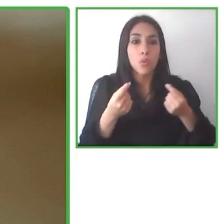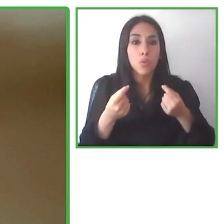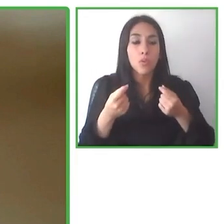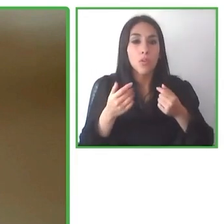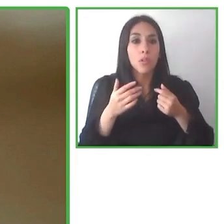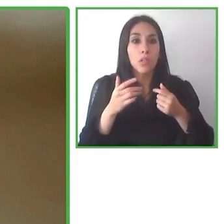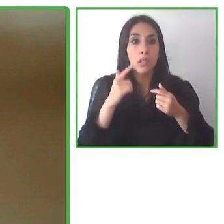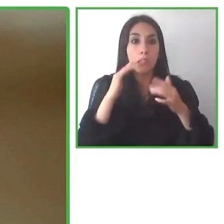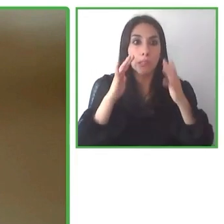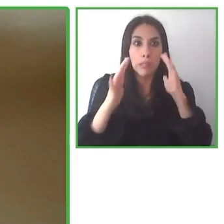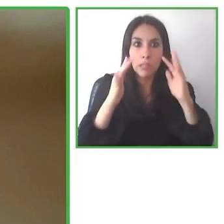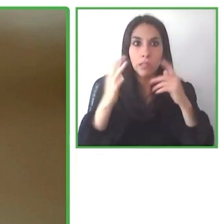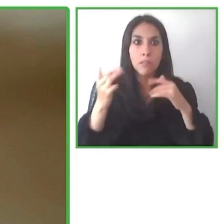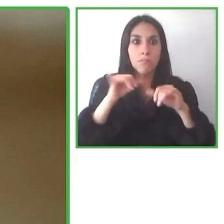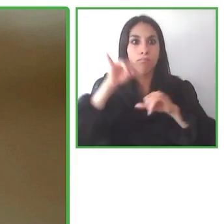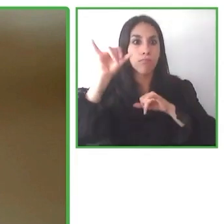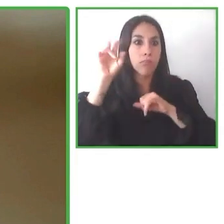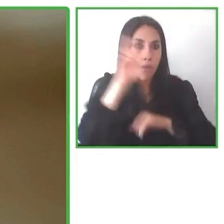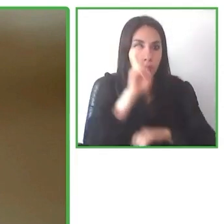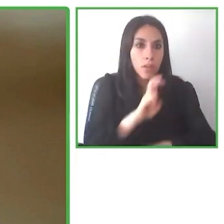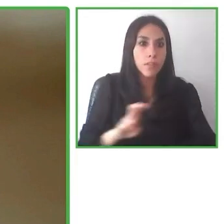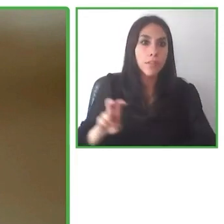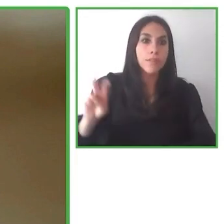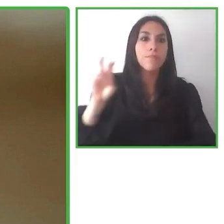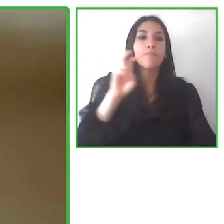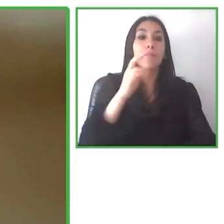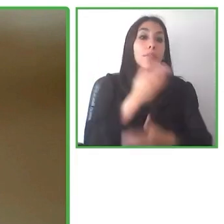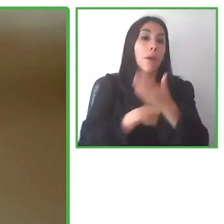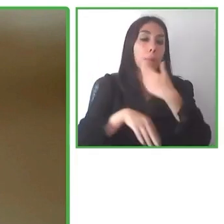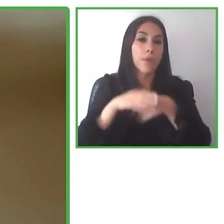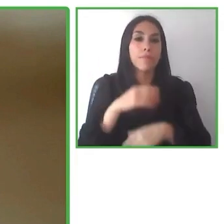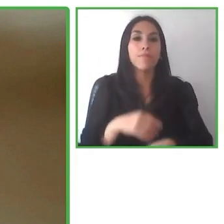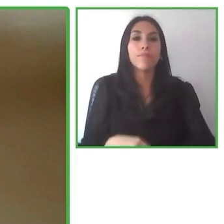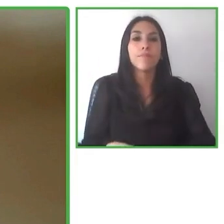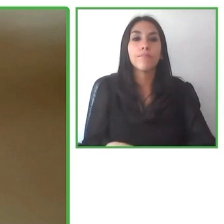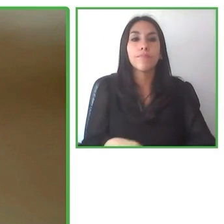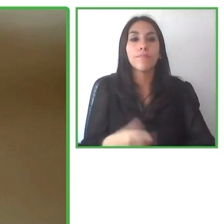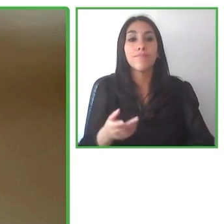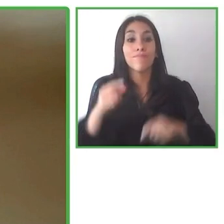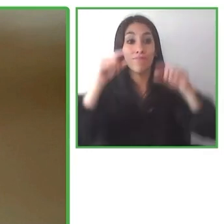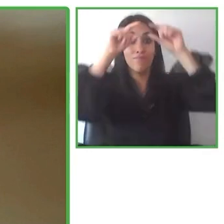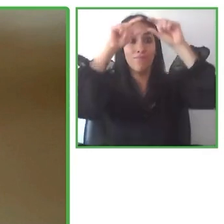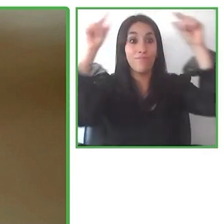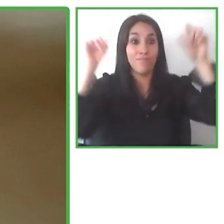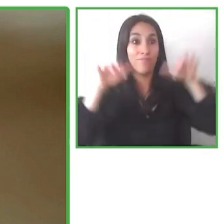And so he began this website. It's an interactive platform that is developed for people with disabilities.